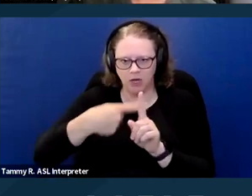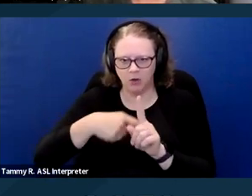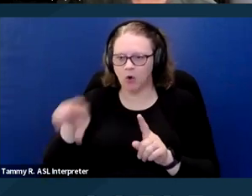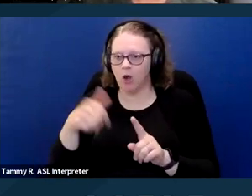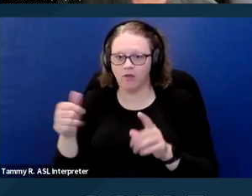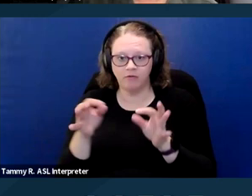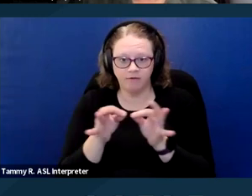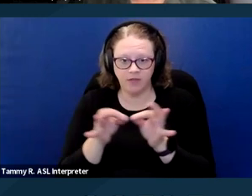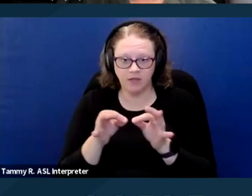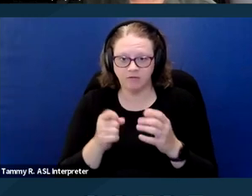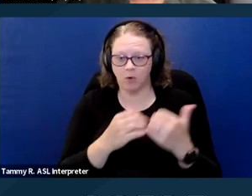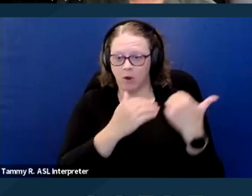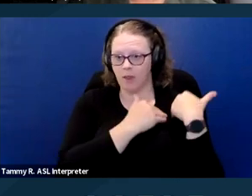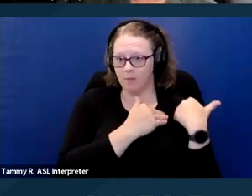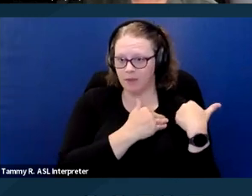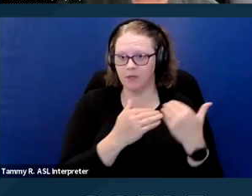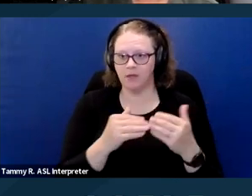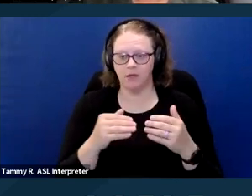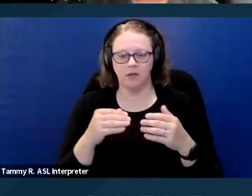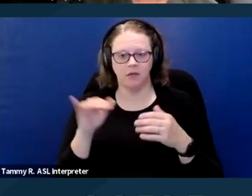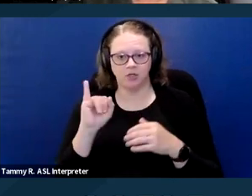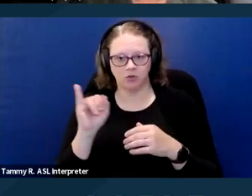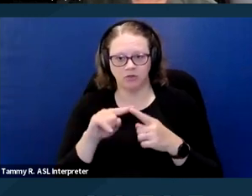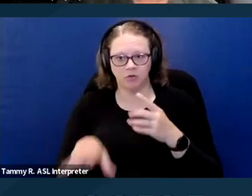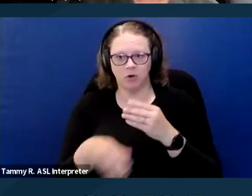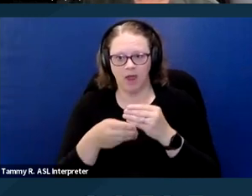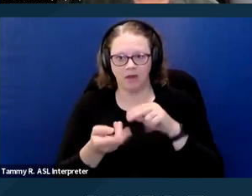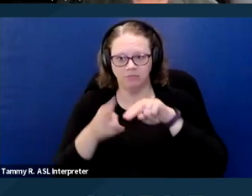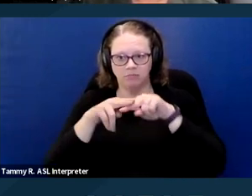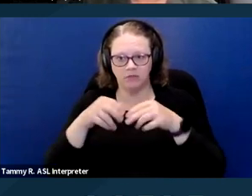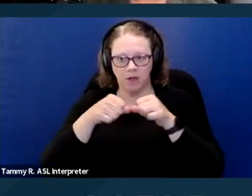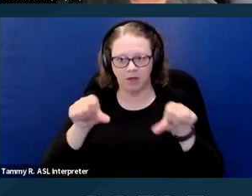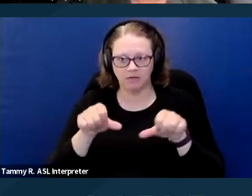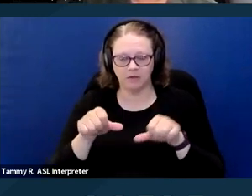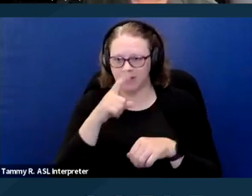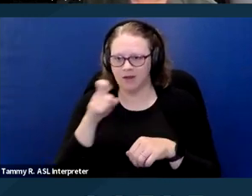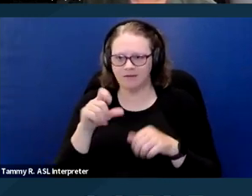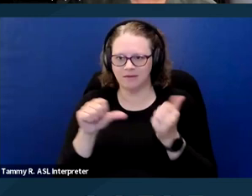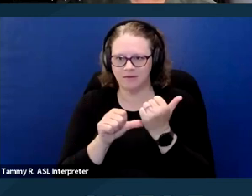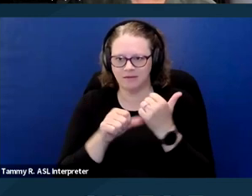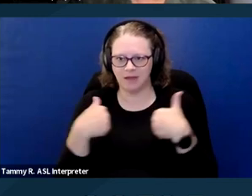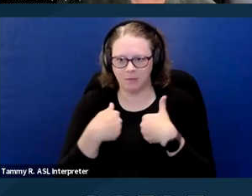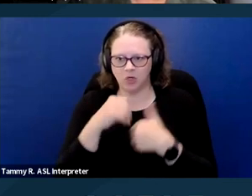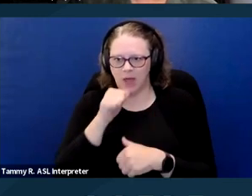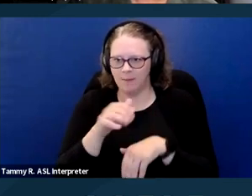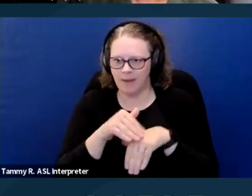because assistance animals are not pets. So they're not subject to the same rules and requirements as pets.